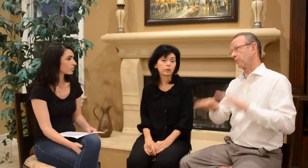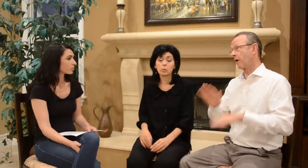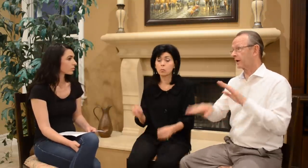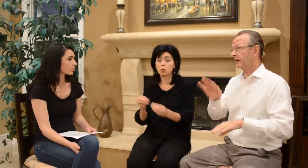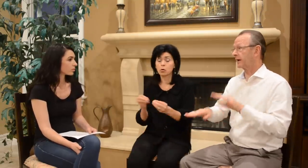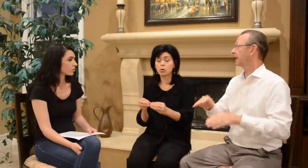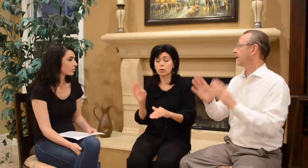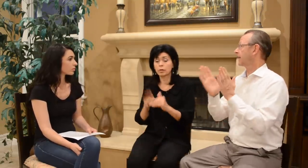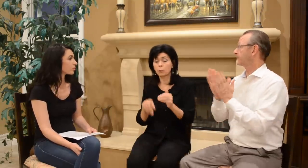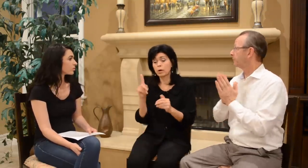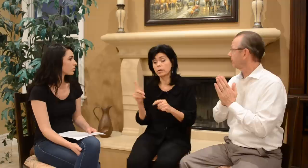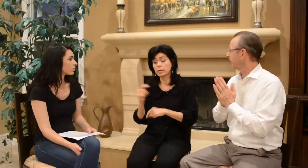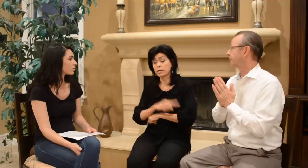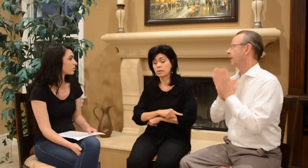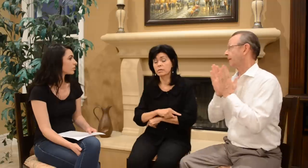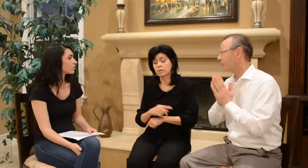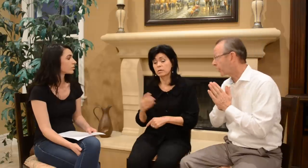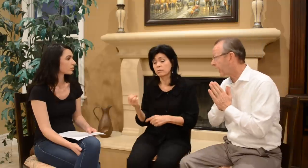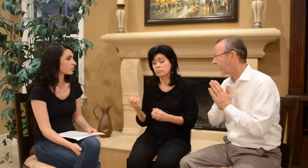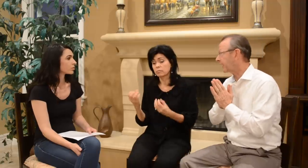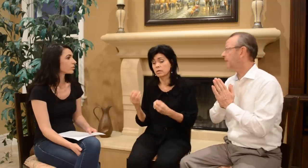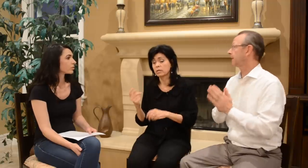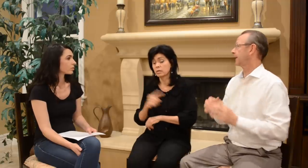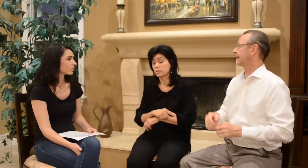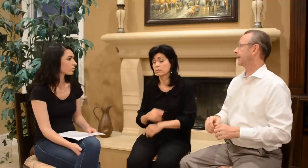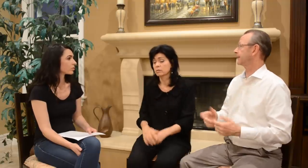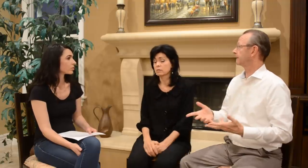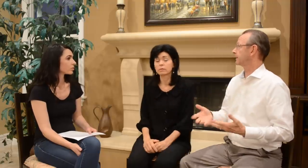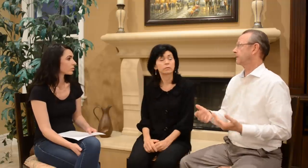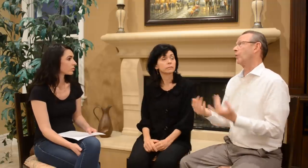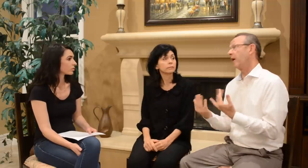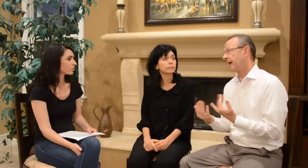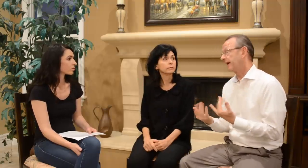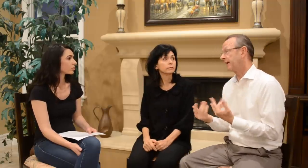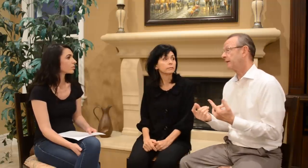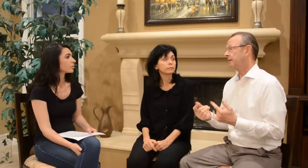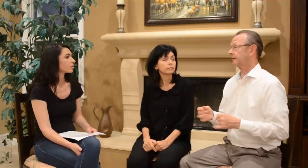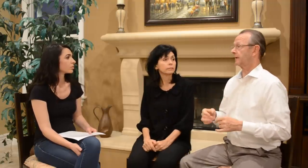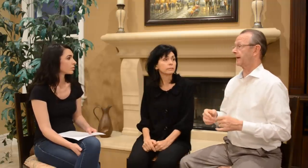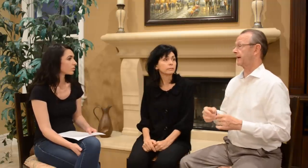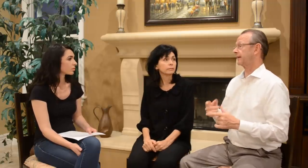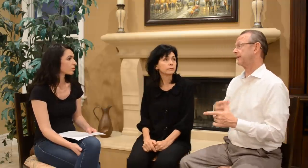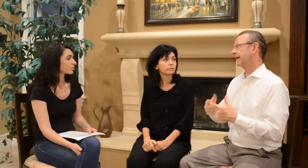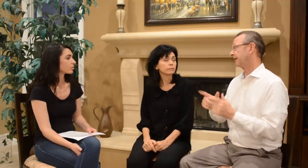Mom: More than one day, many days. Dad: So we were walking and praying